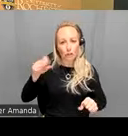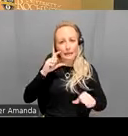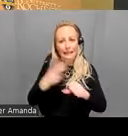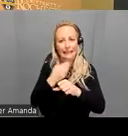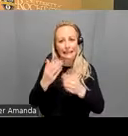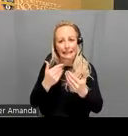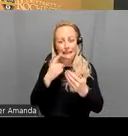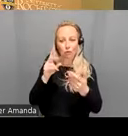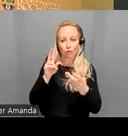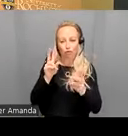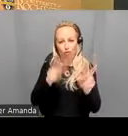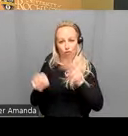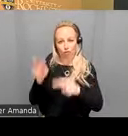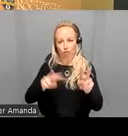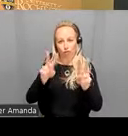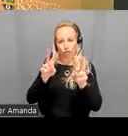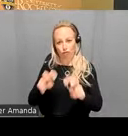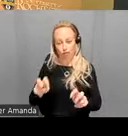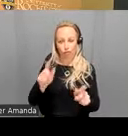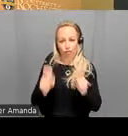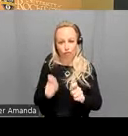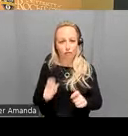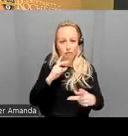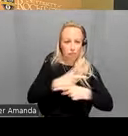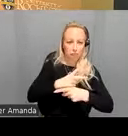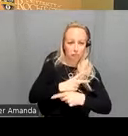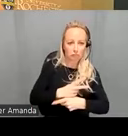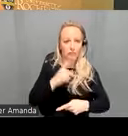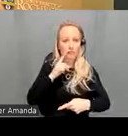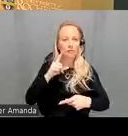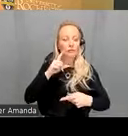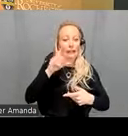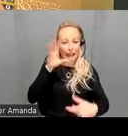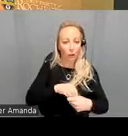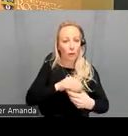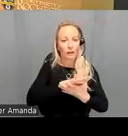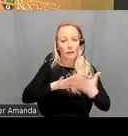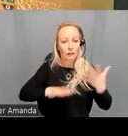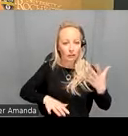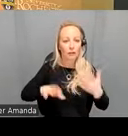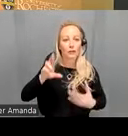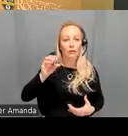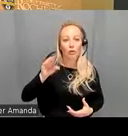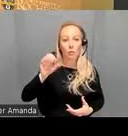um the biomarker should be robust to compounds including Antico medication and comorbidities